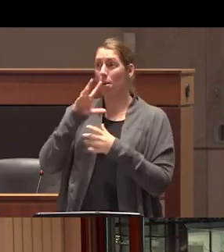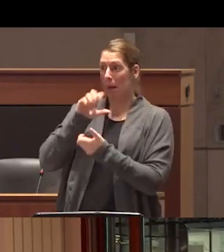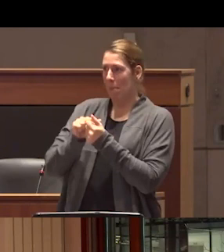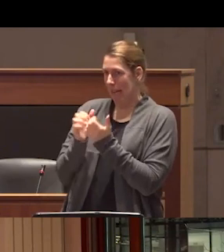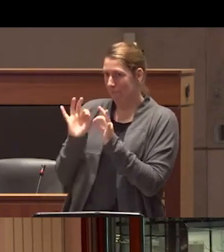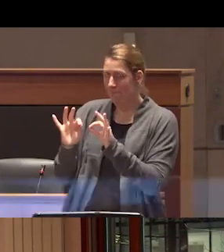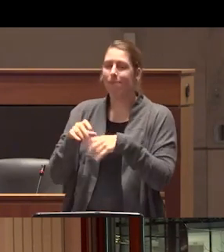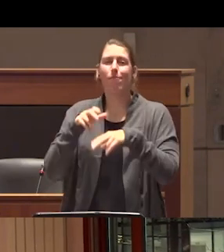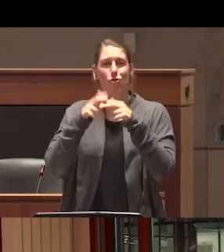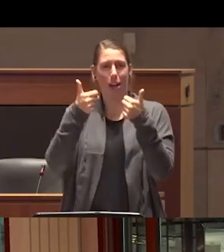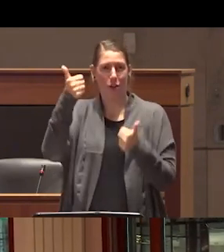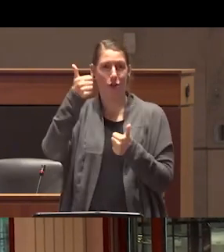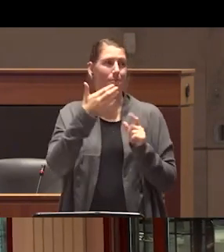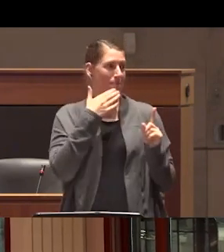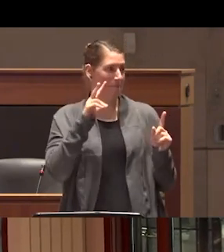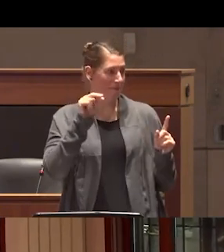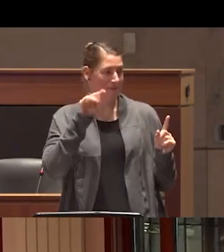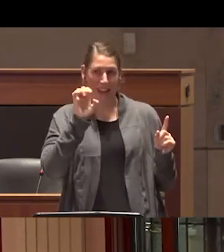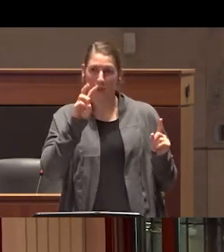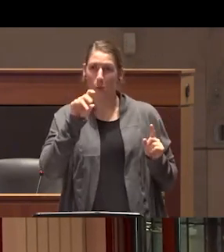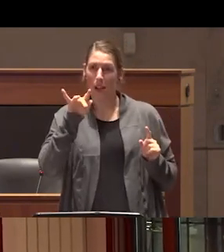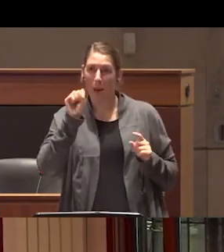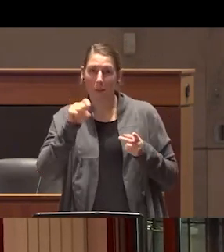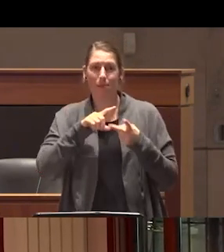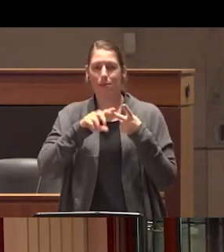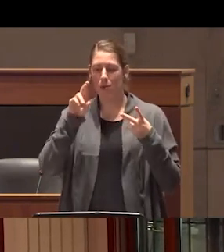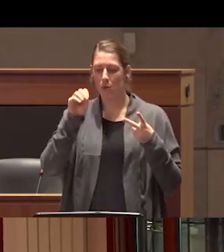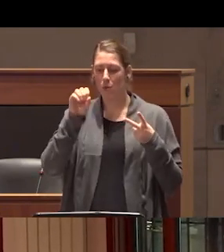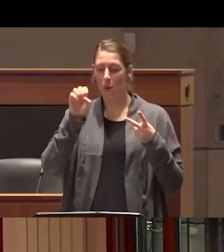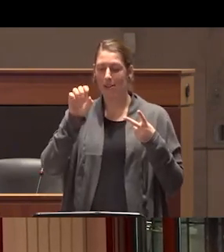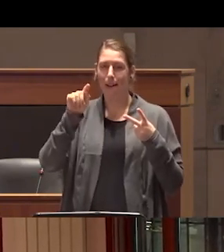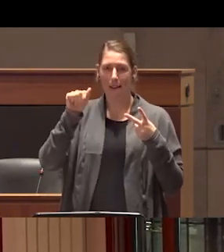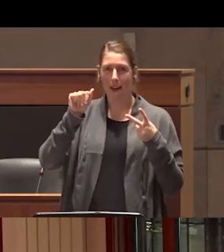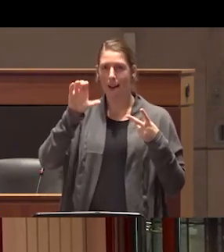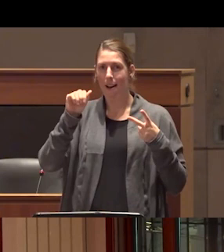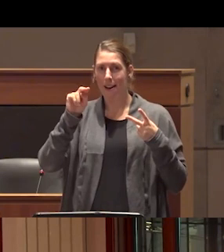the chair of the committee Dr Vance Williams uh to Rosetta Canada uh Melissa Shaw and the